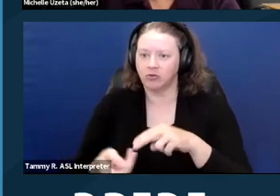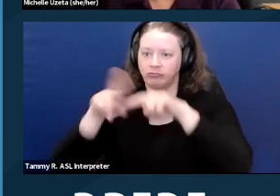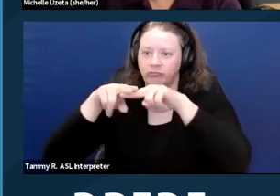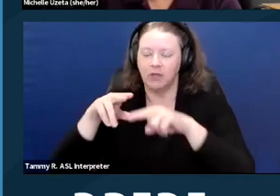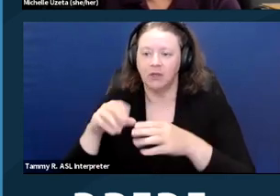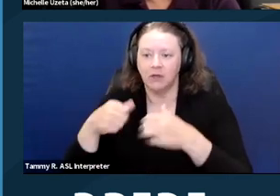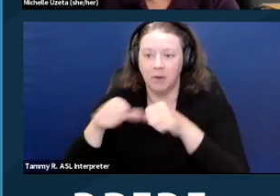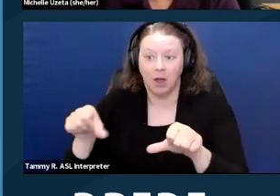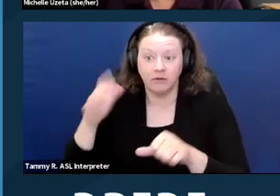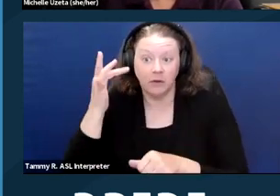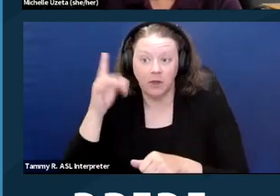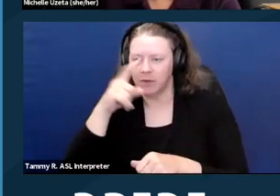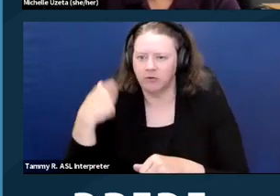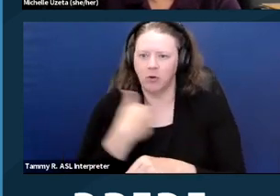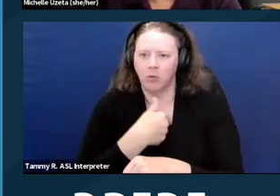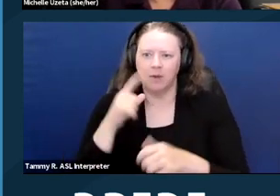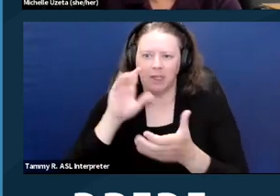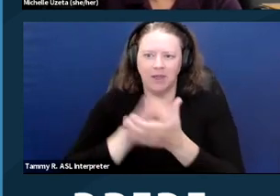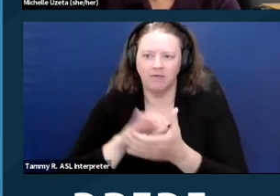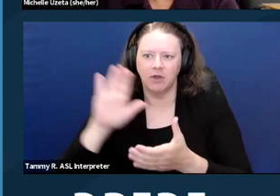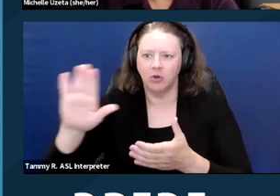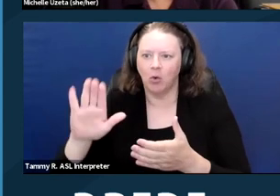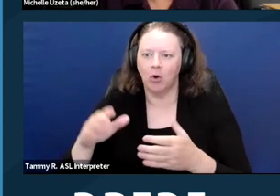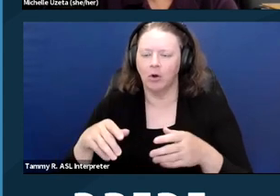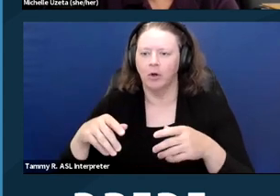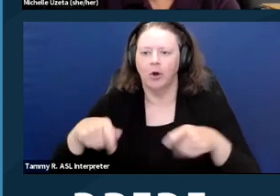because we believe your wheelchair will damage the wall, scrape the wall,